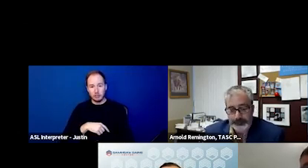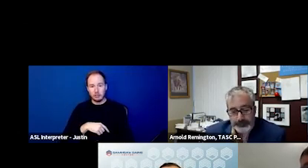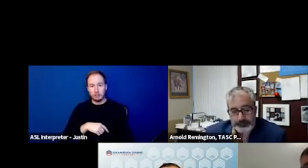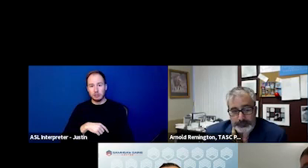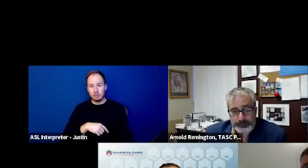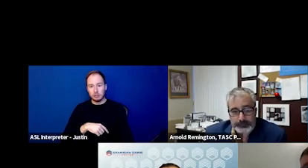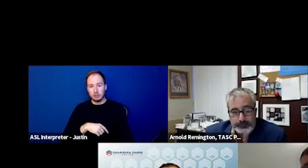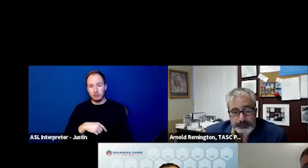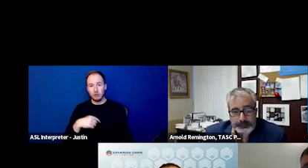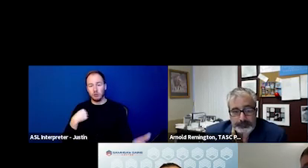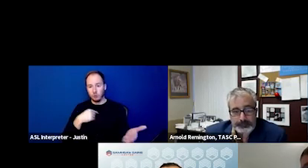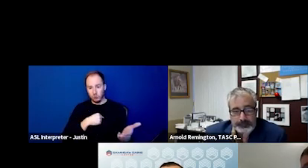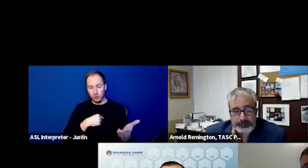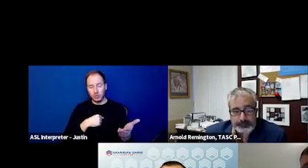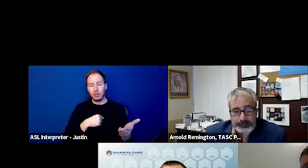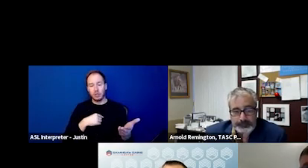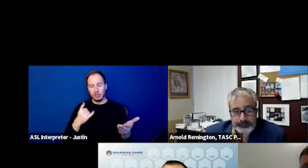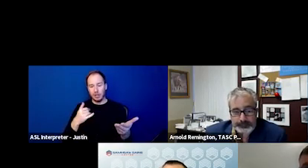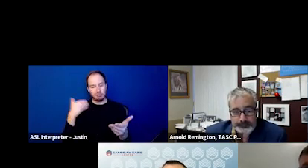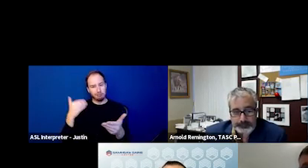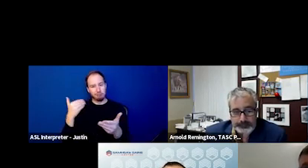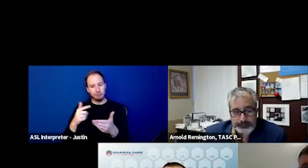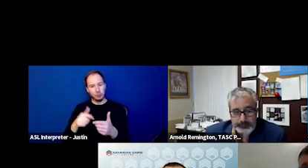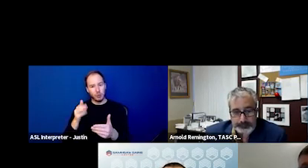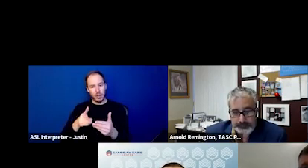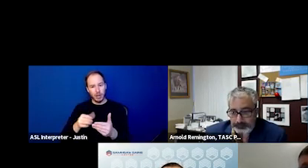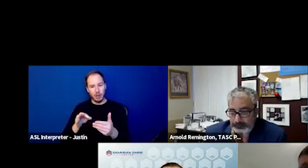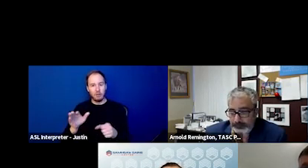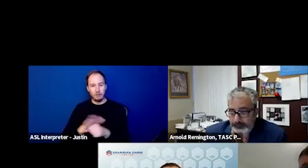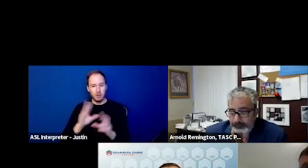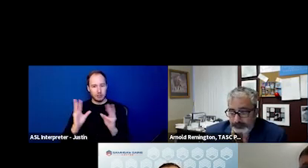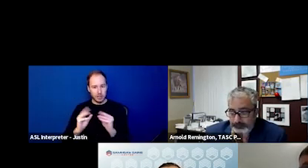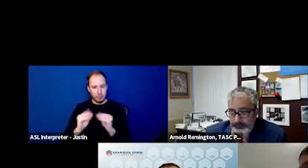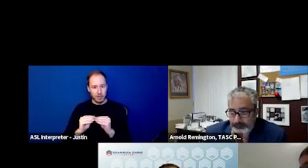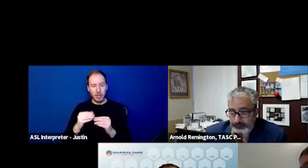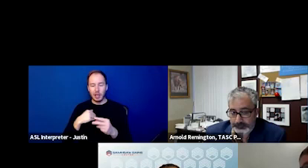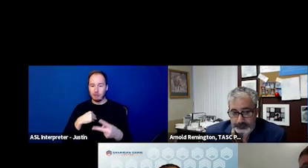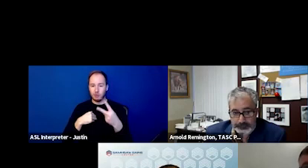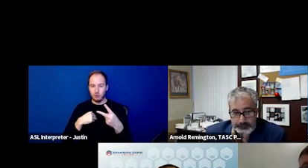We are coming to the end of the summit here. So there are two resources that you may